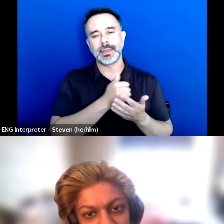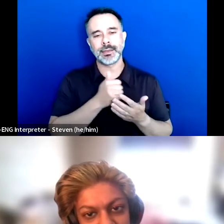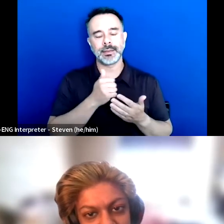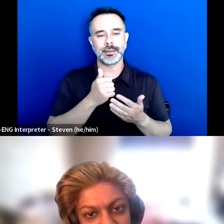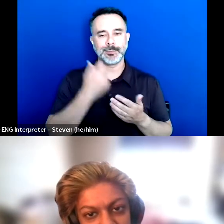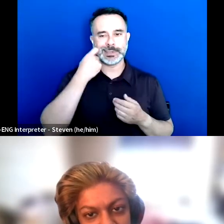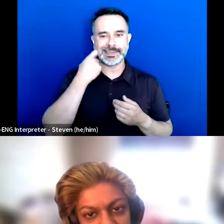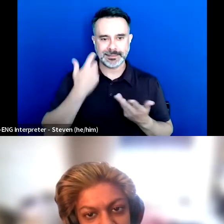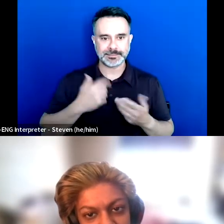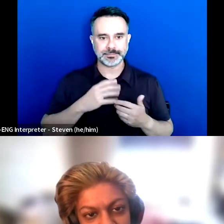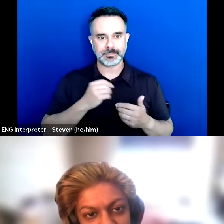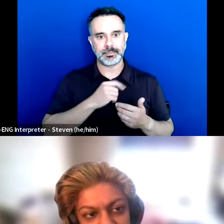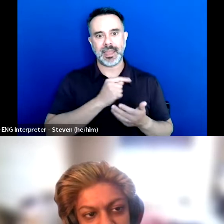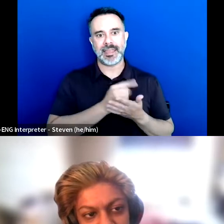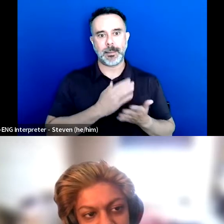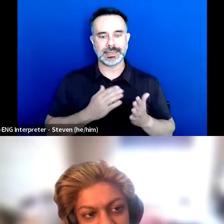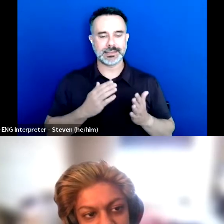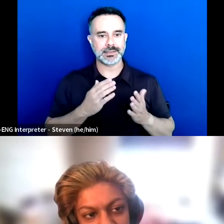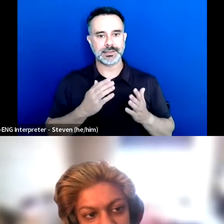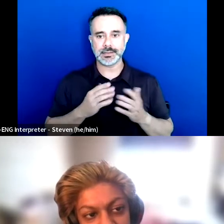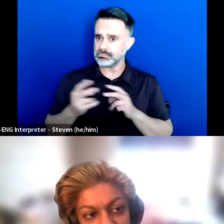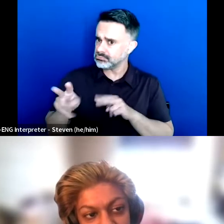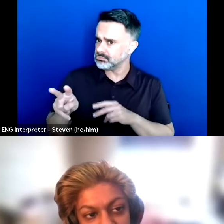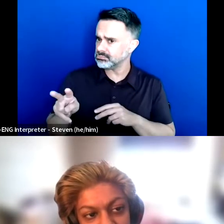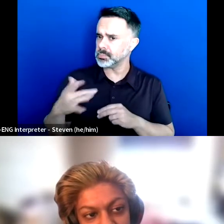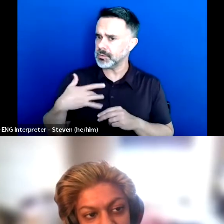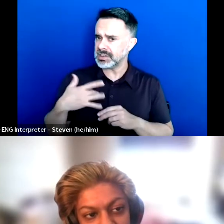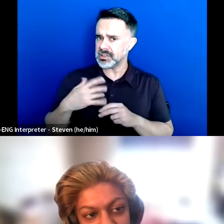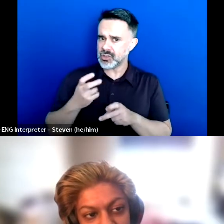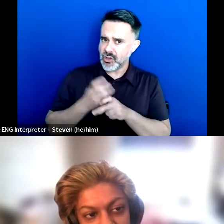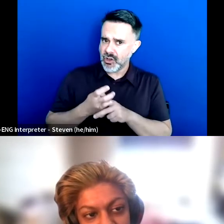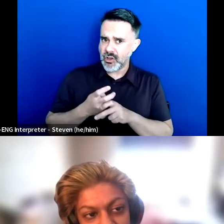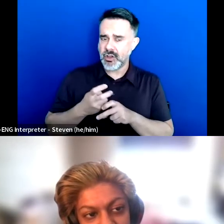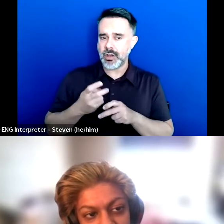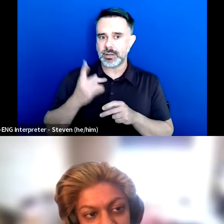And my therapist is kind of do you find it hard doing a job that's so connected to your life?